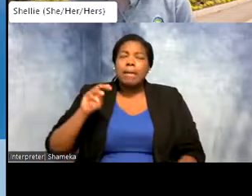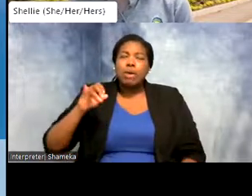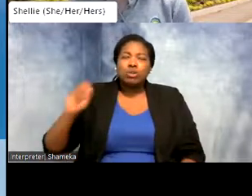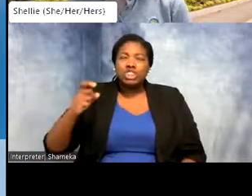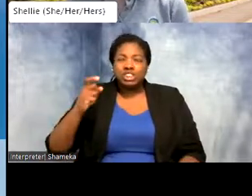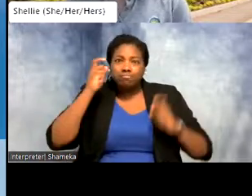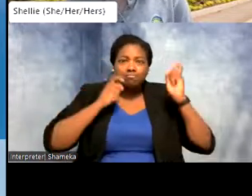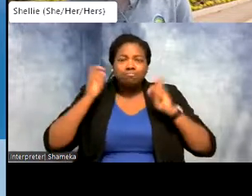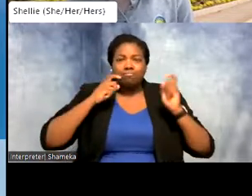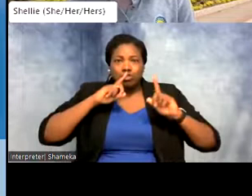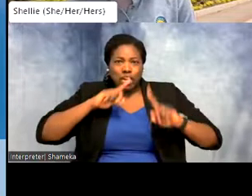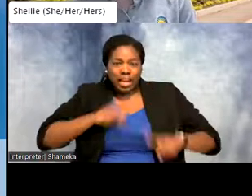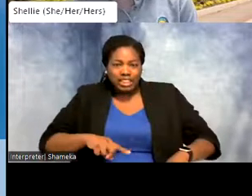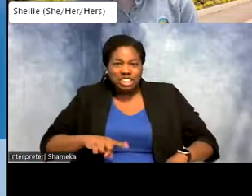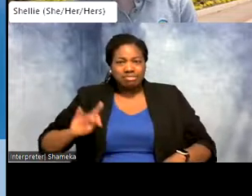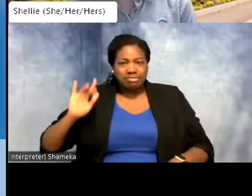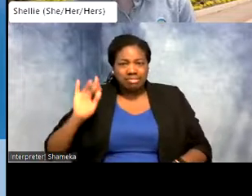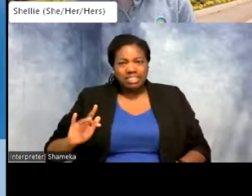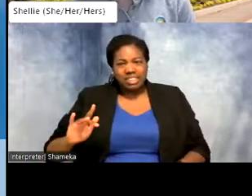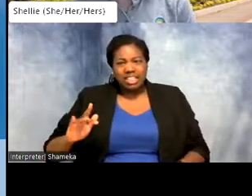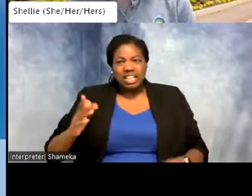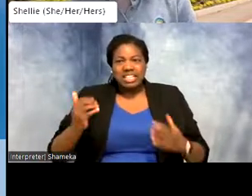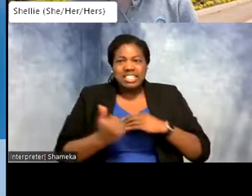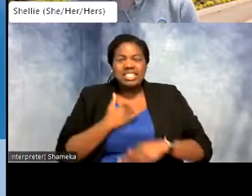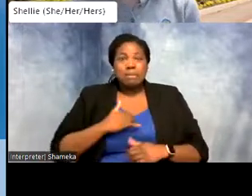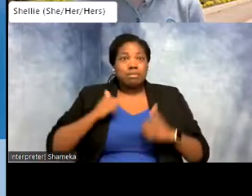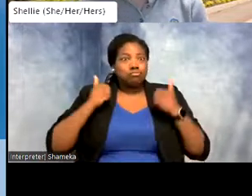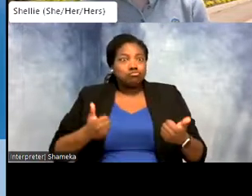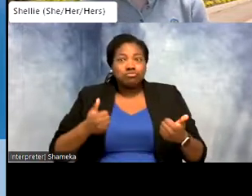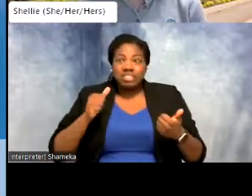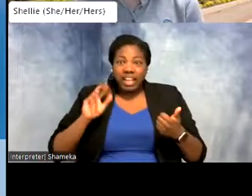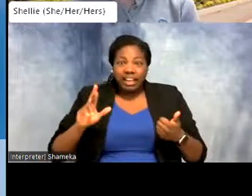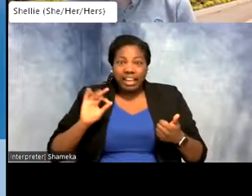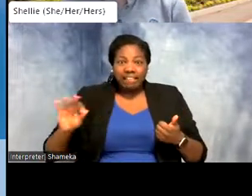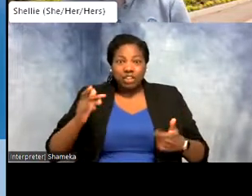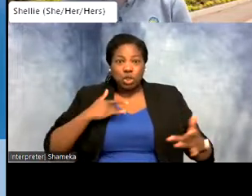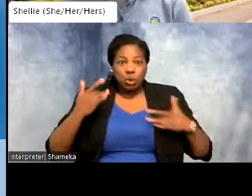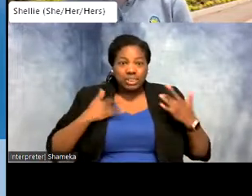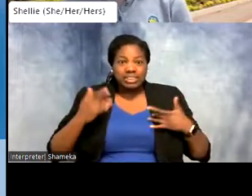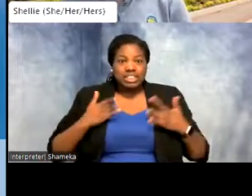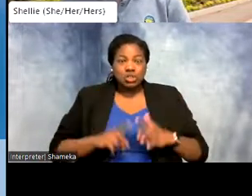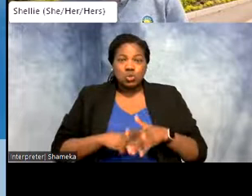Find those emoji reactions and I want you to send me a big thumbs up if you are excited for World Migratory Bird Day.